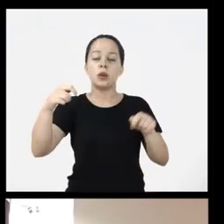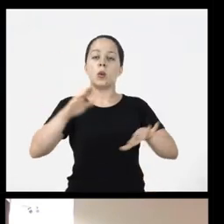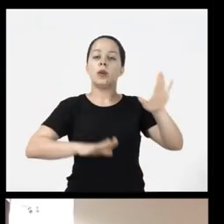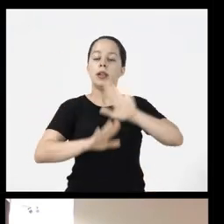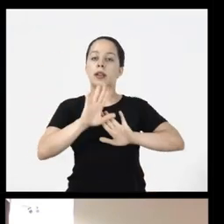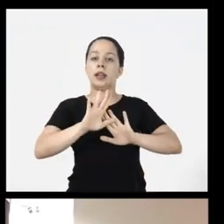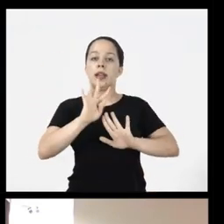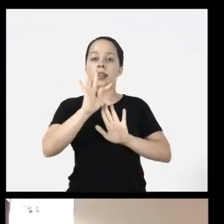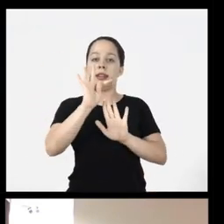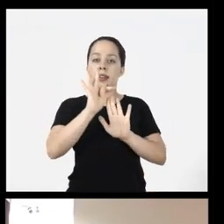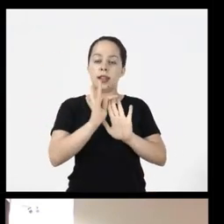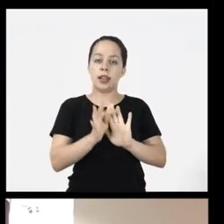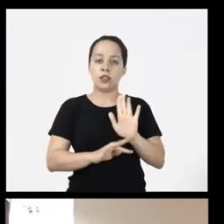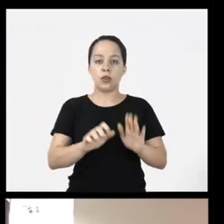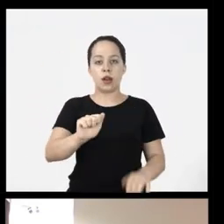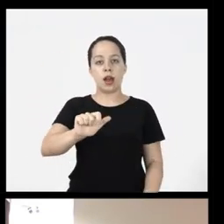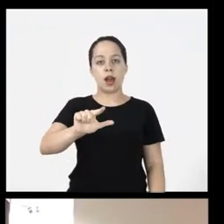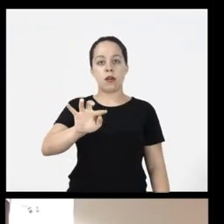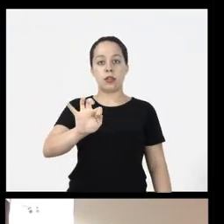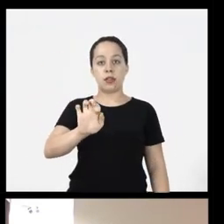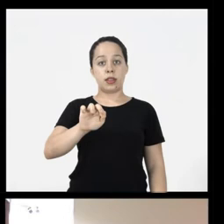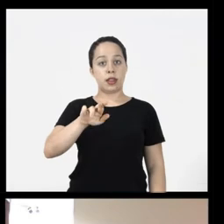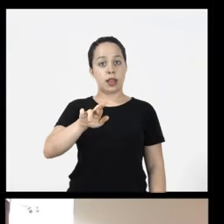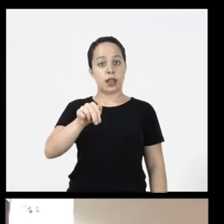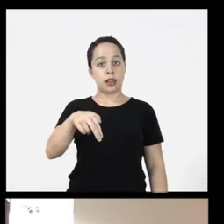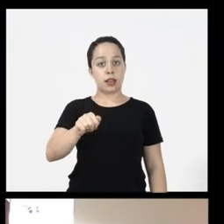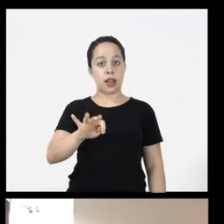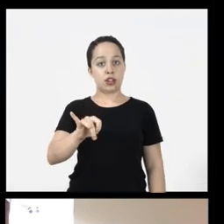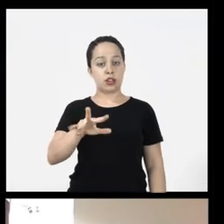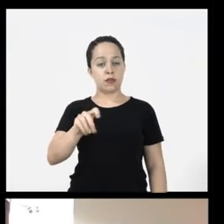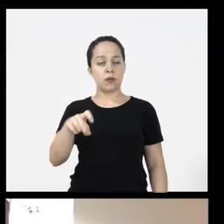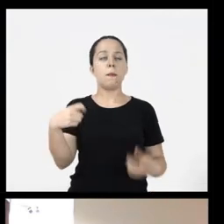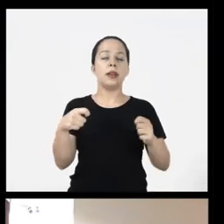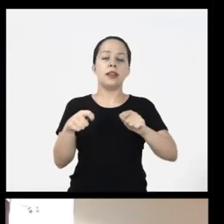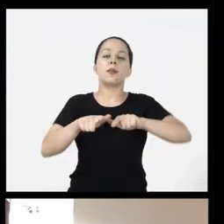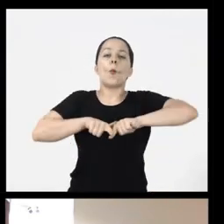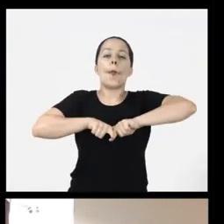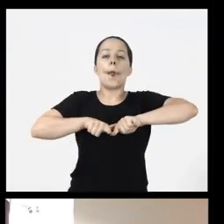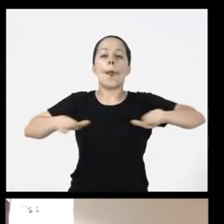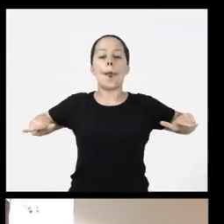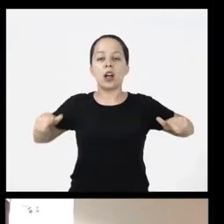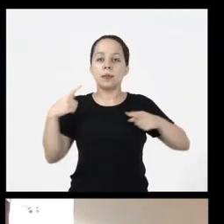to make sure that the box or the asset is empty because many times when I capture an image from the